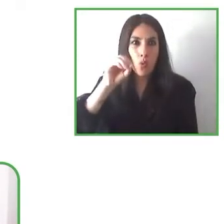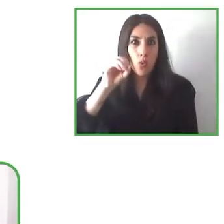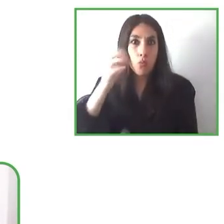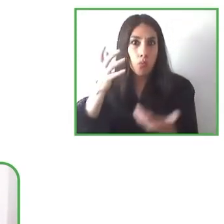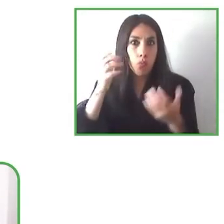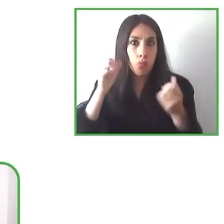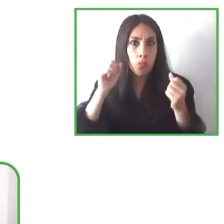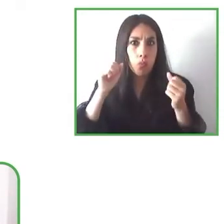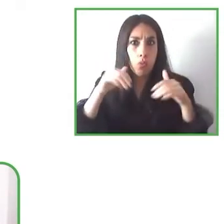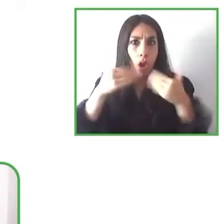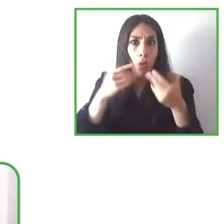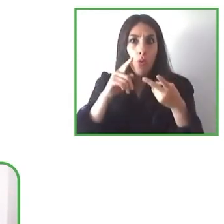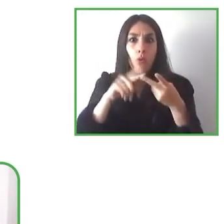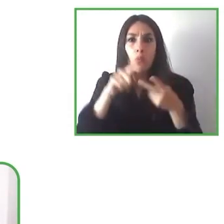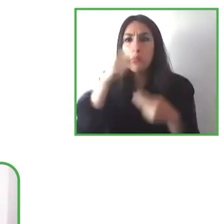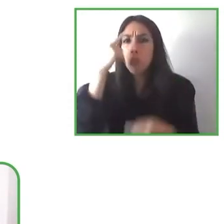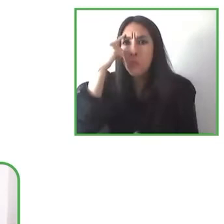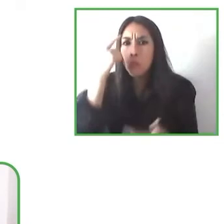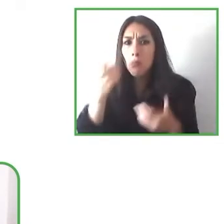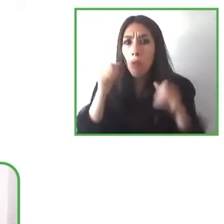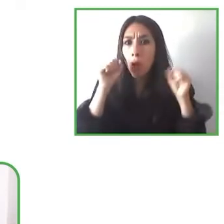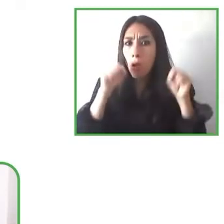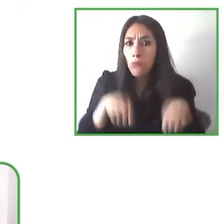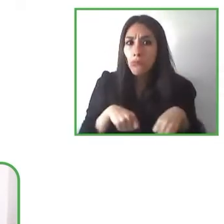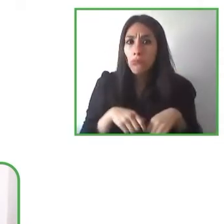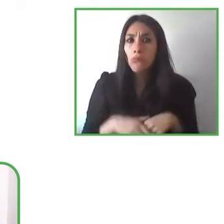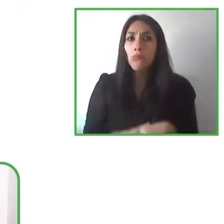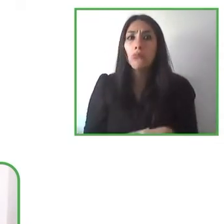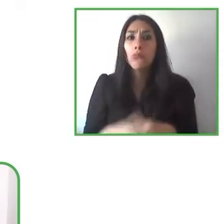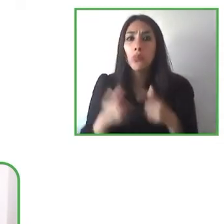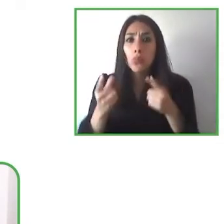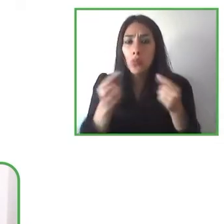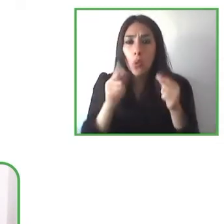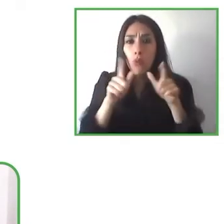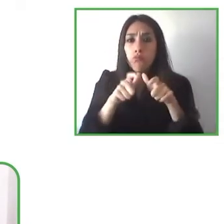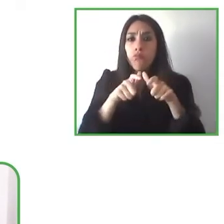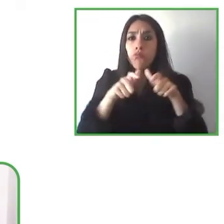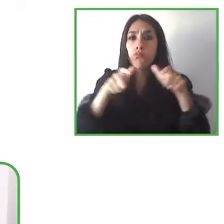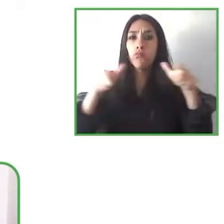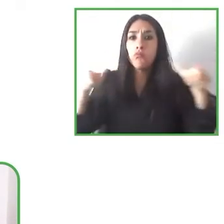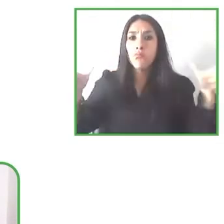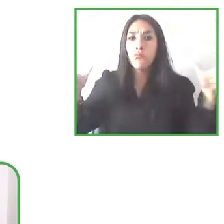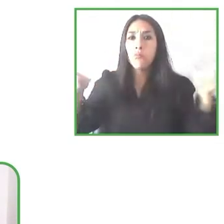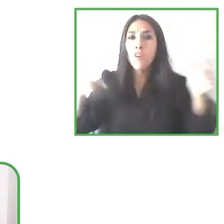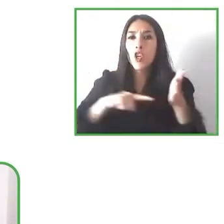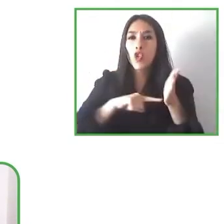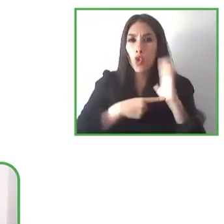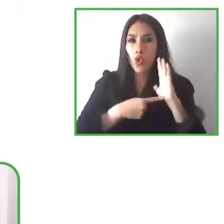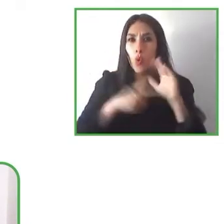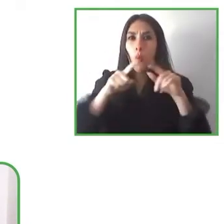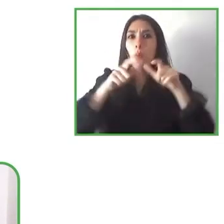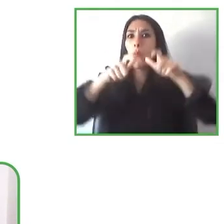provide this augmented reality in your system in order to improve this